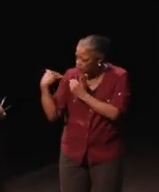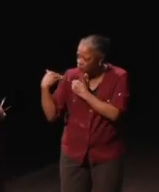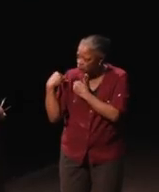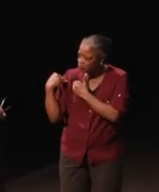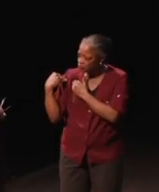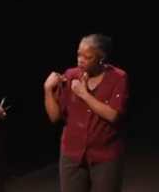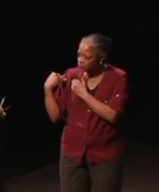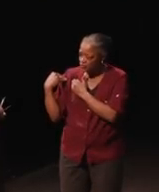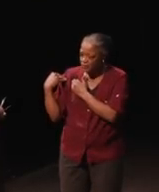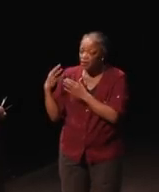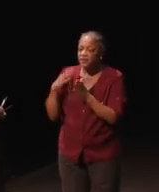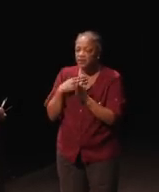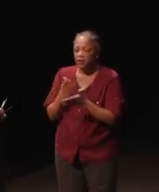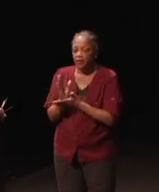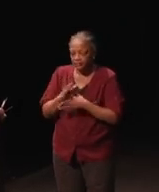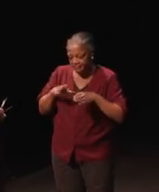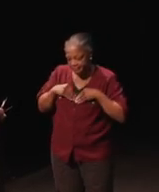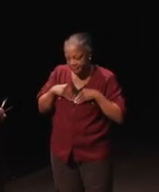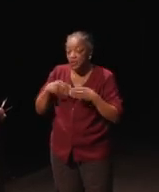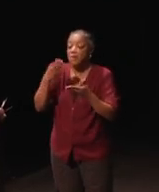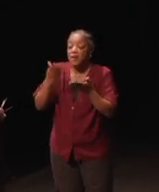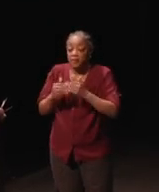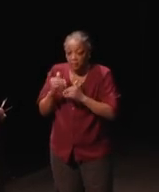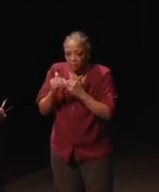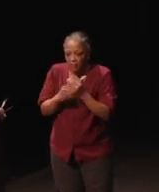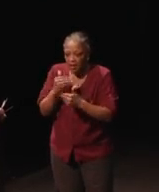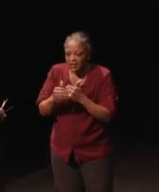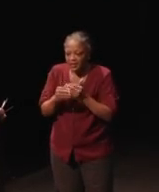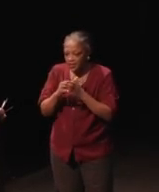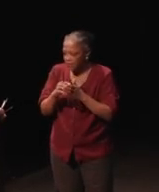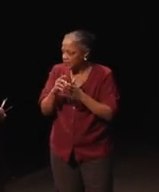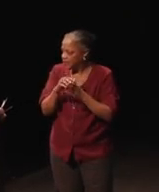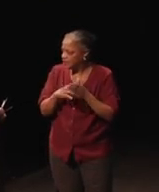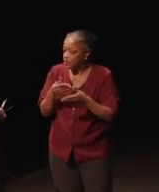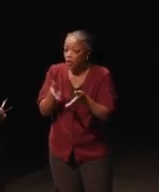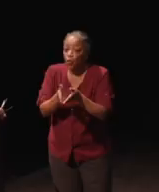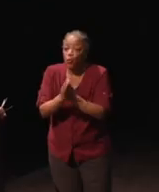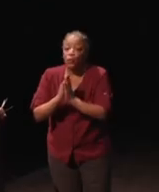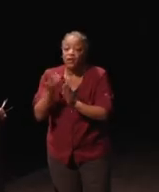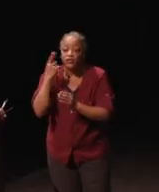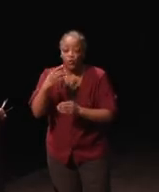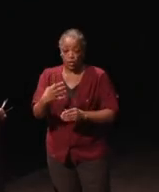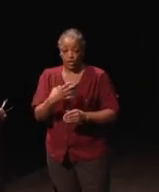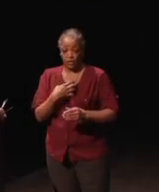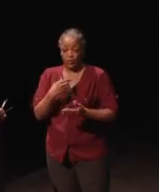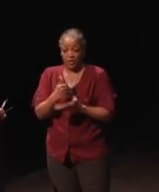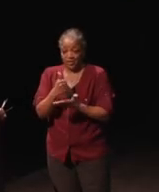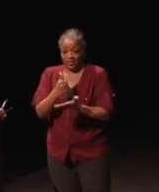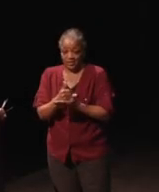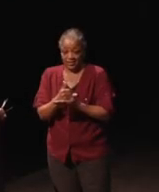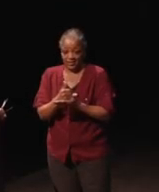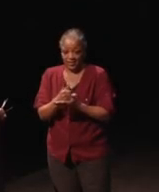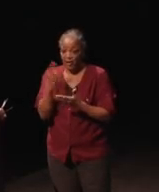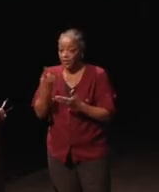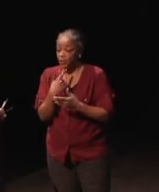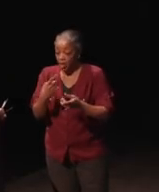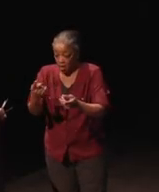but we said "All right, how about if we have this process?" And we built it and it's called a request for dispute assistance. Somebody now comes to us they can't